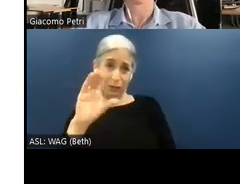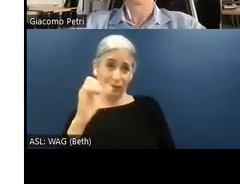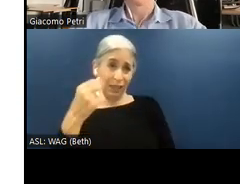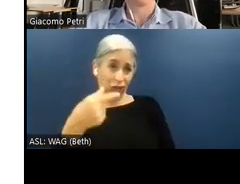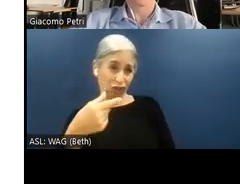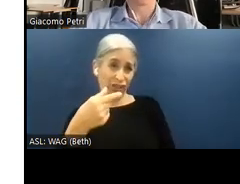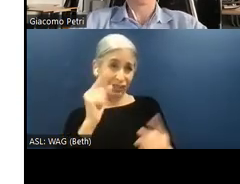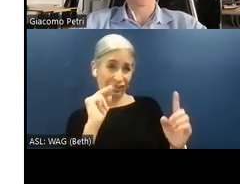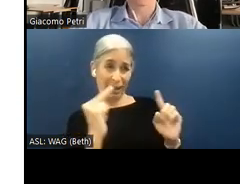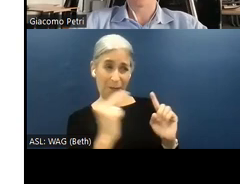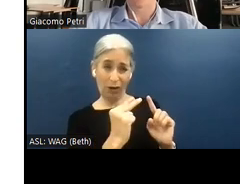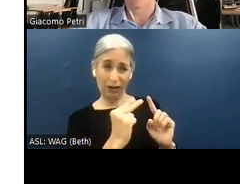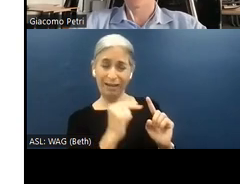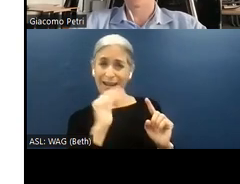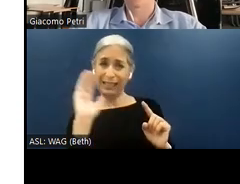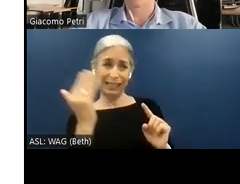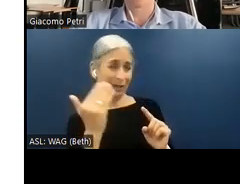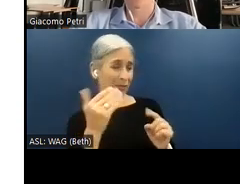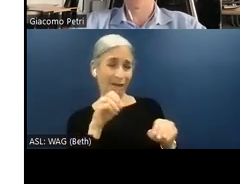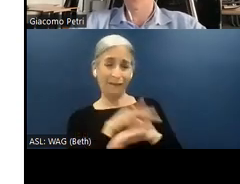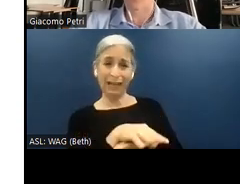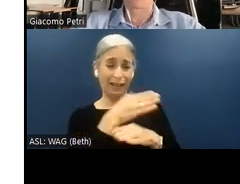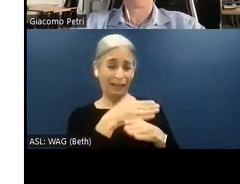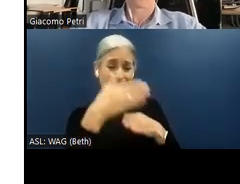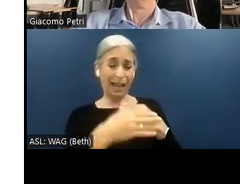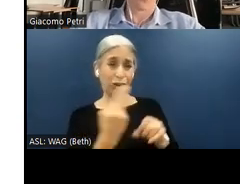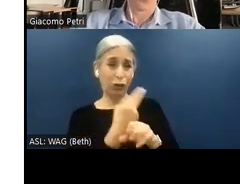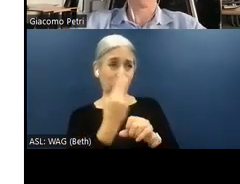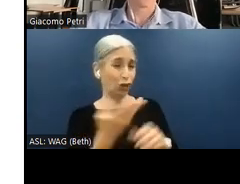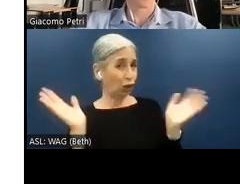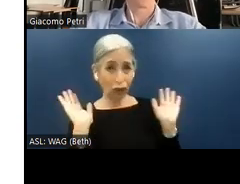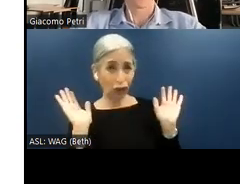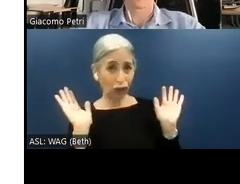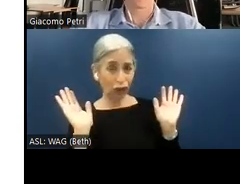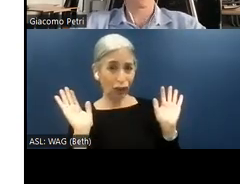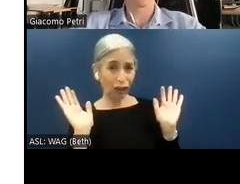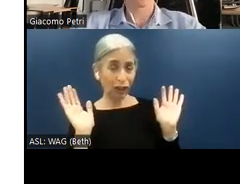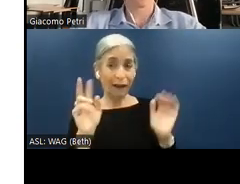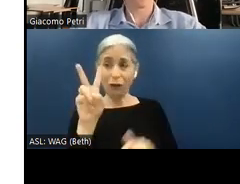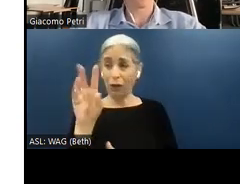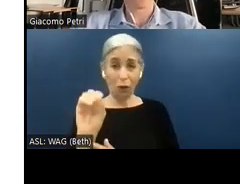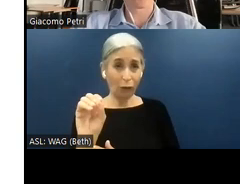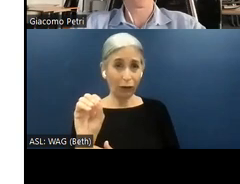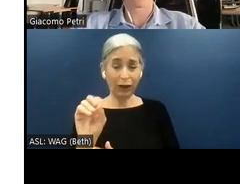it doesn't seem to be affecting the end user at all. Both VoiceOver and NVDA users were